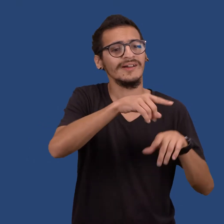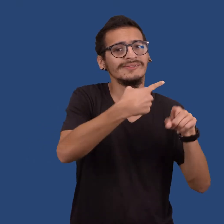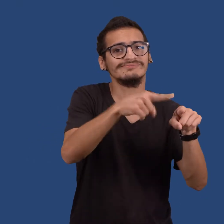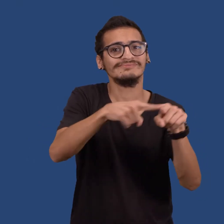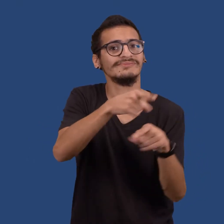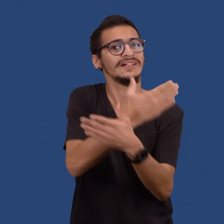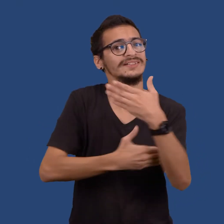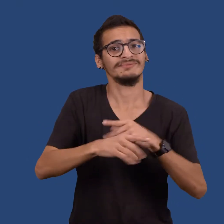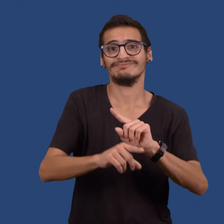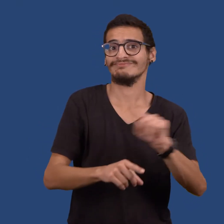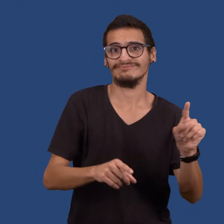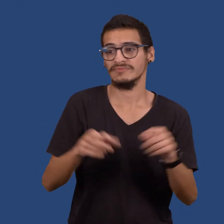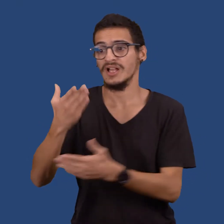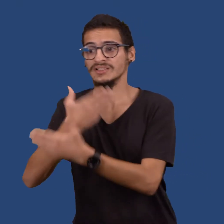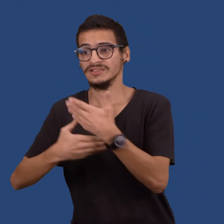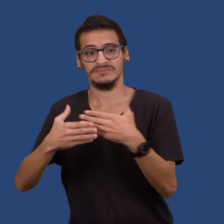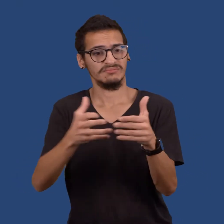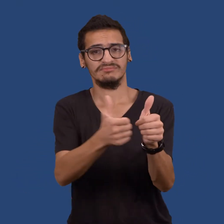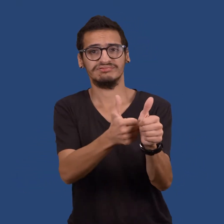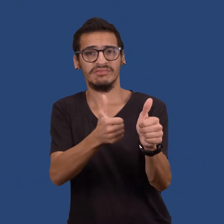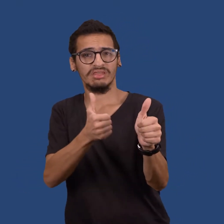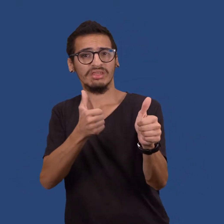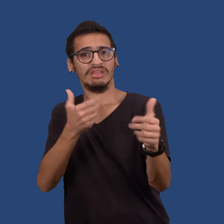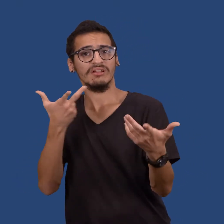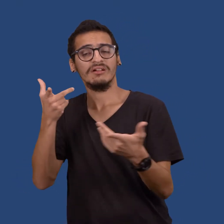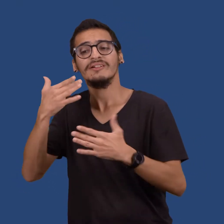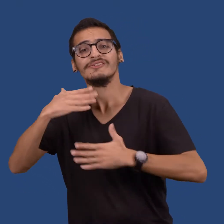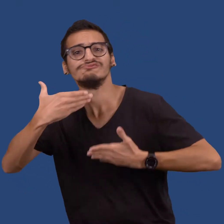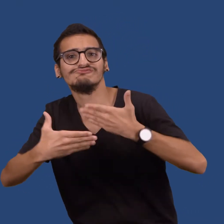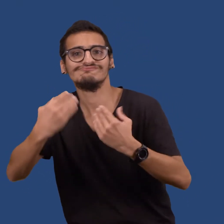Without new, appropriate solutions,